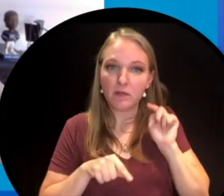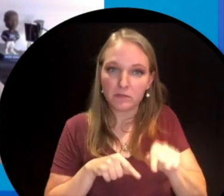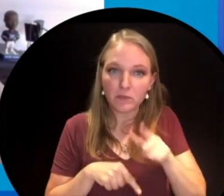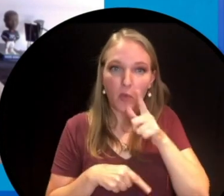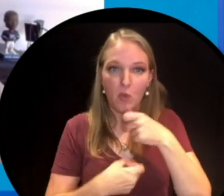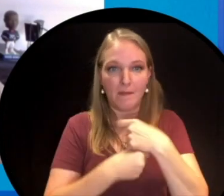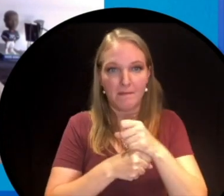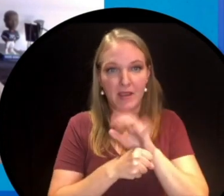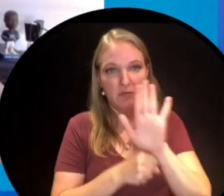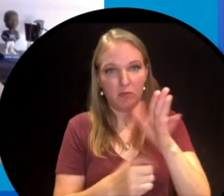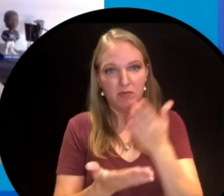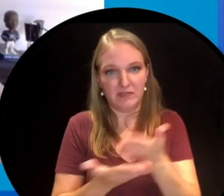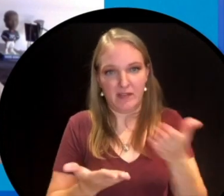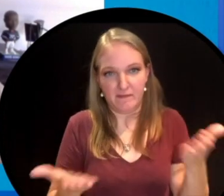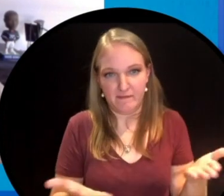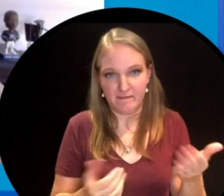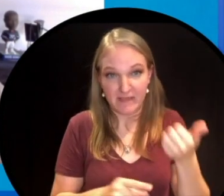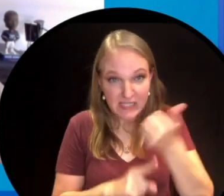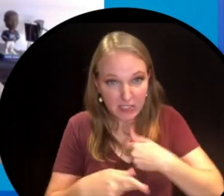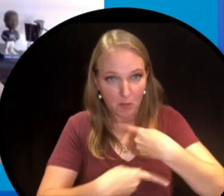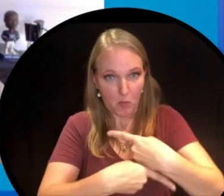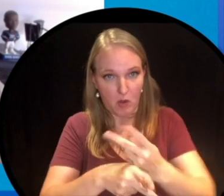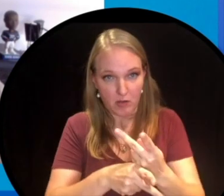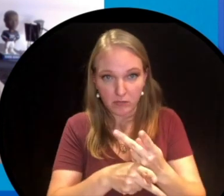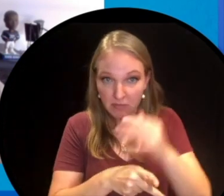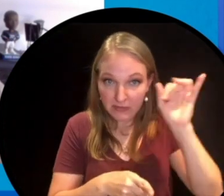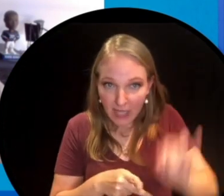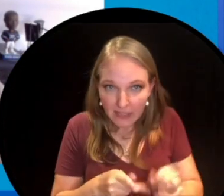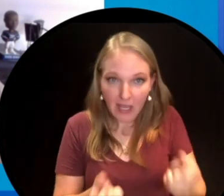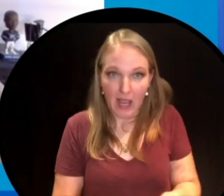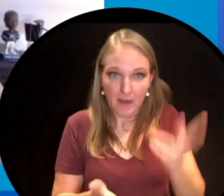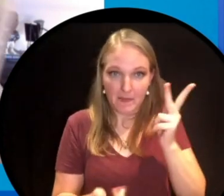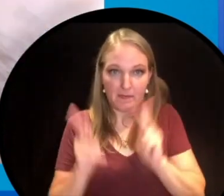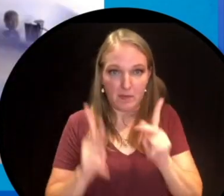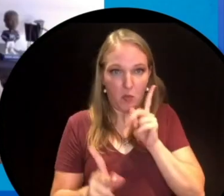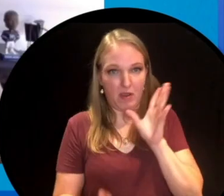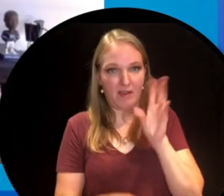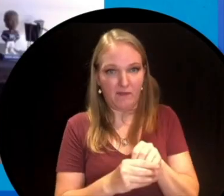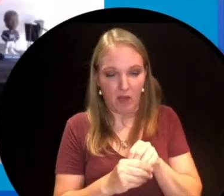are behind every product that you make. Yeah, that's how many people go into it. In fact one of